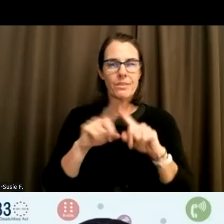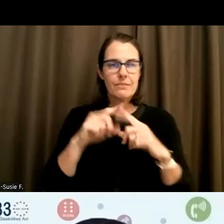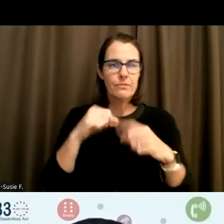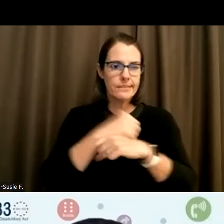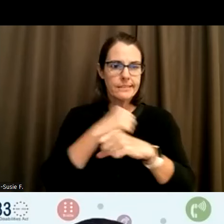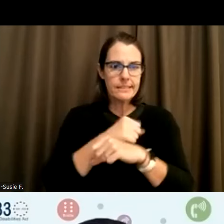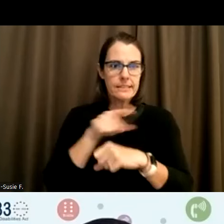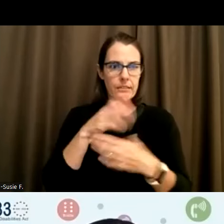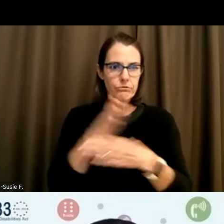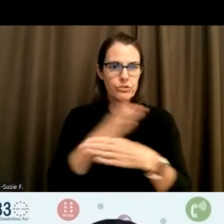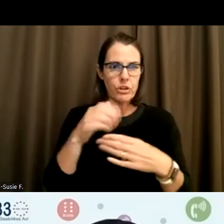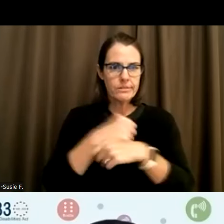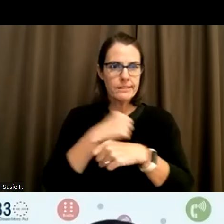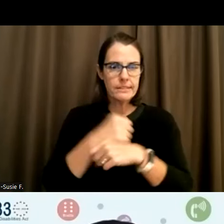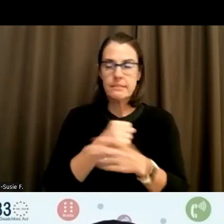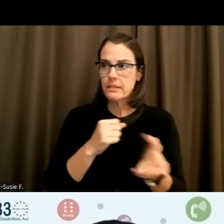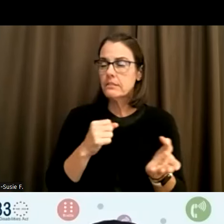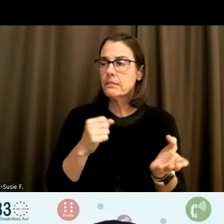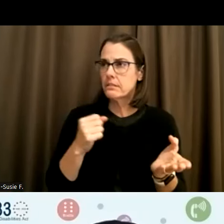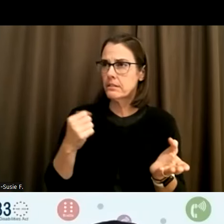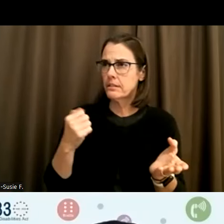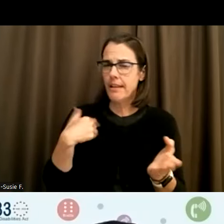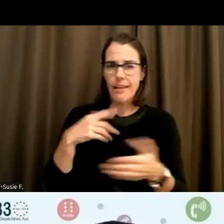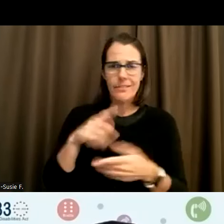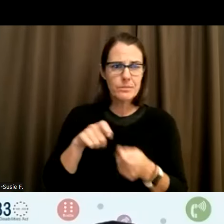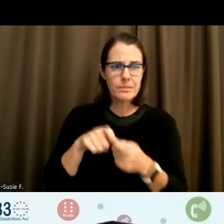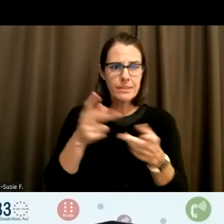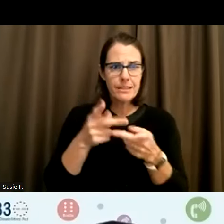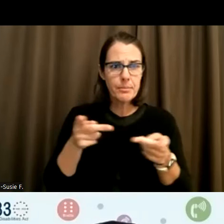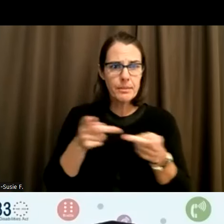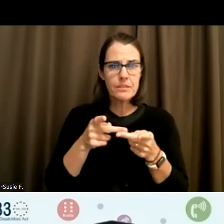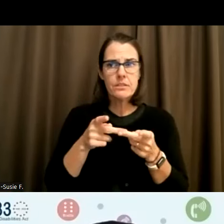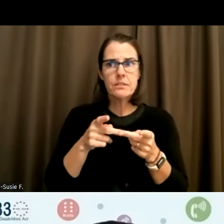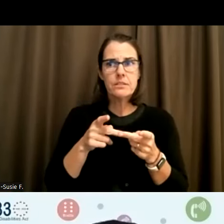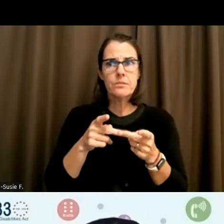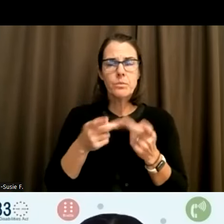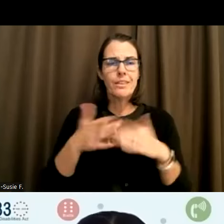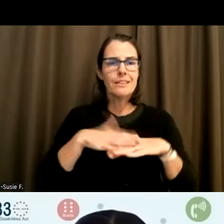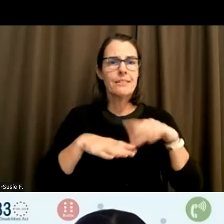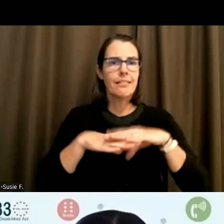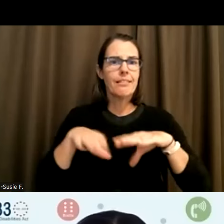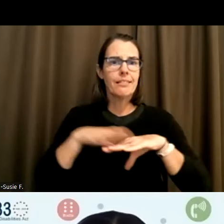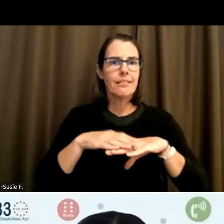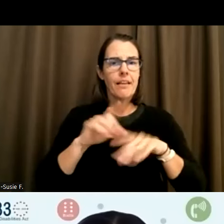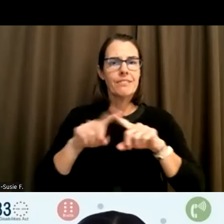If there are places where these these layers of intersecting identities